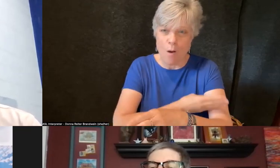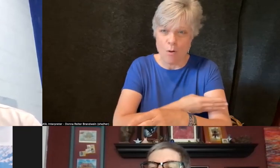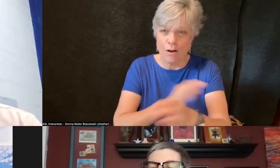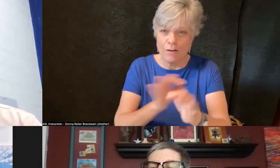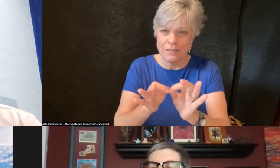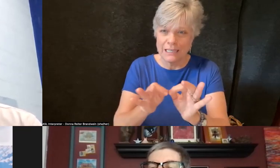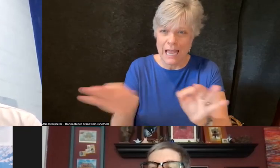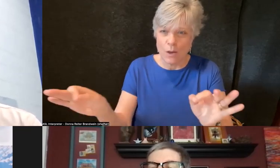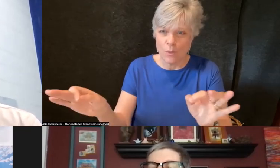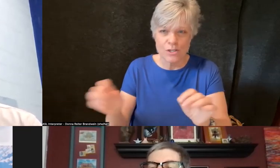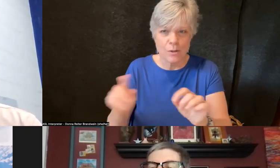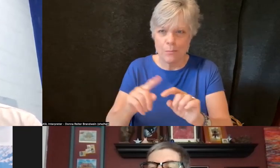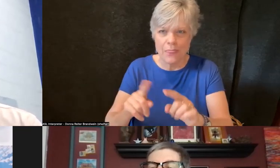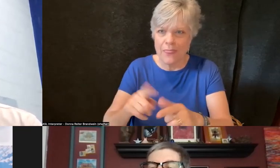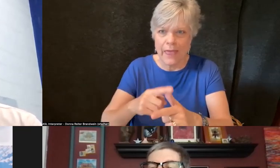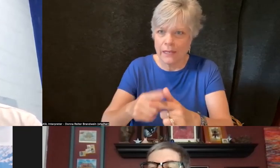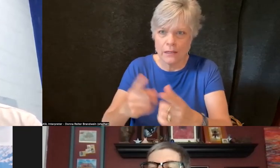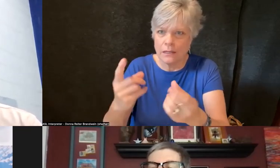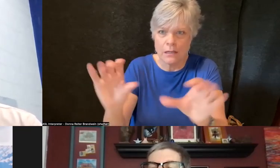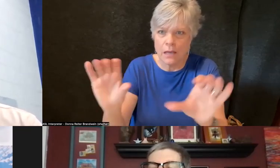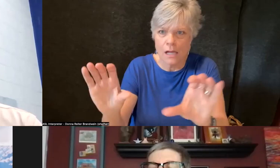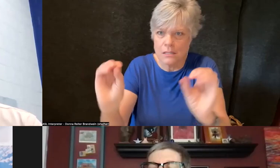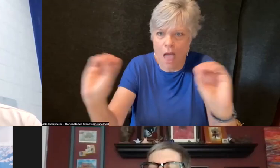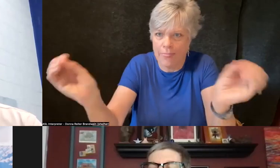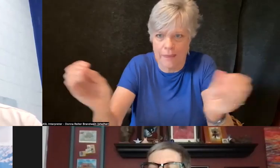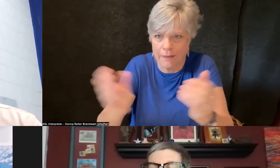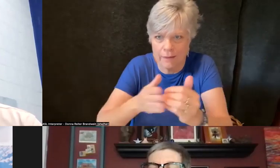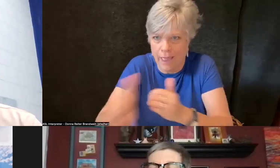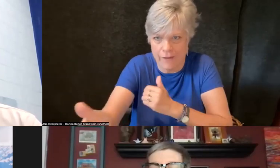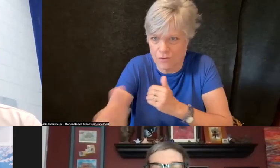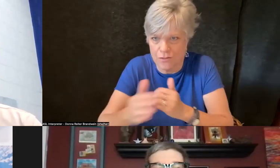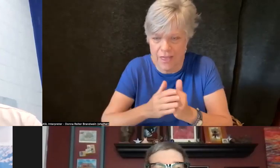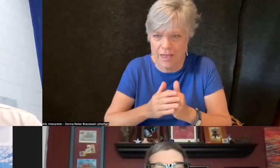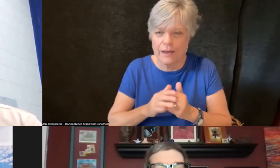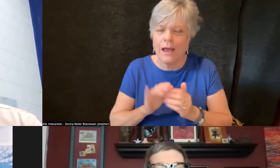And I'm just wondering how you think about these types of efforts